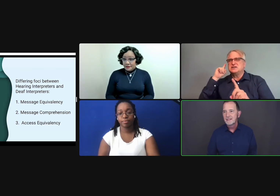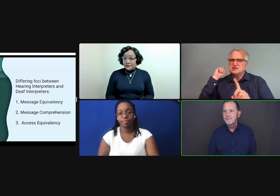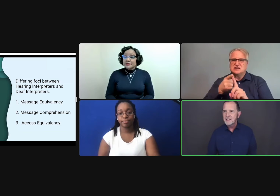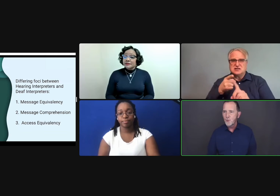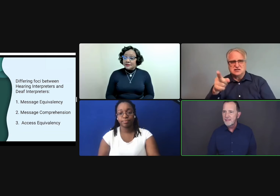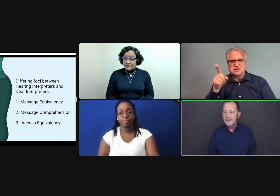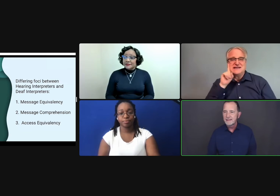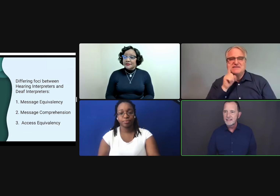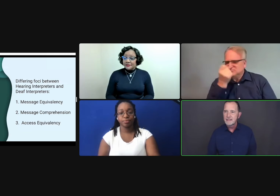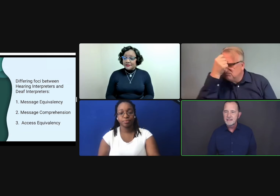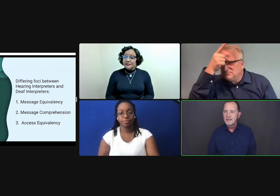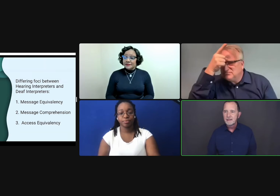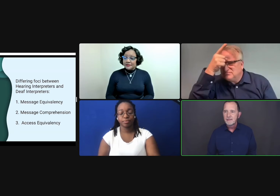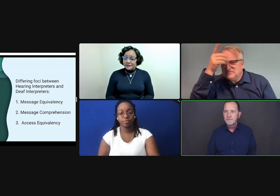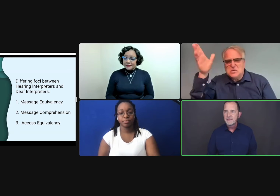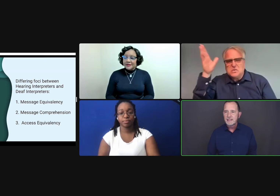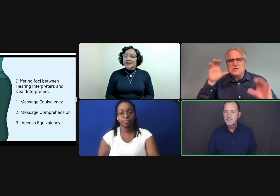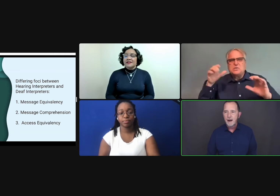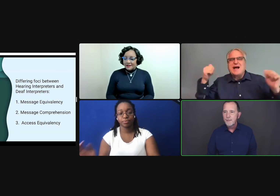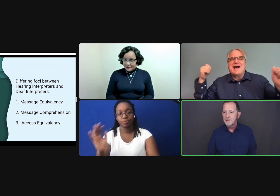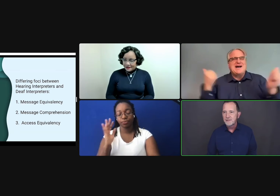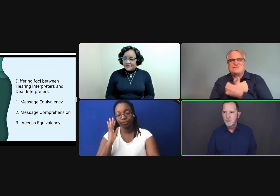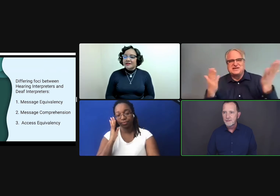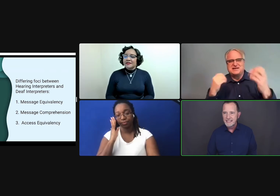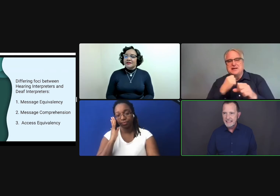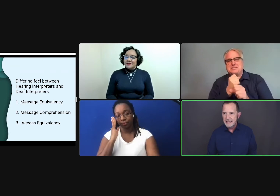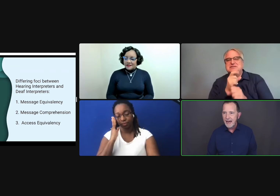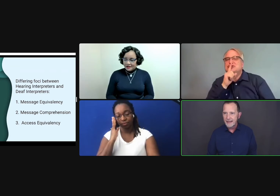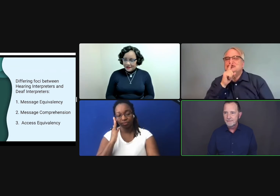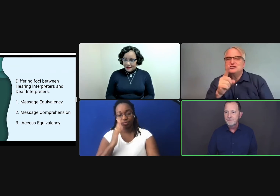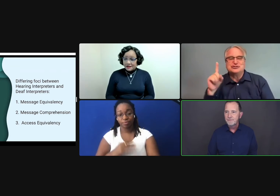That's one thing that is paramount to the work of a CDI.